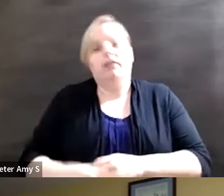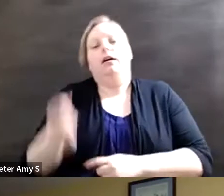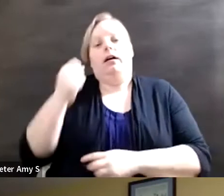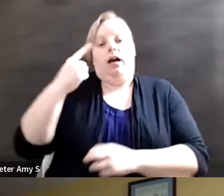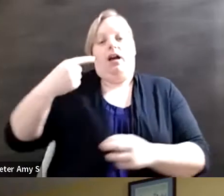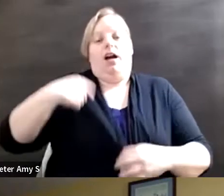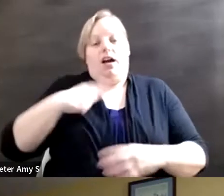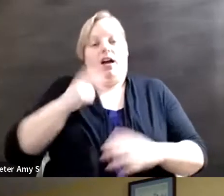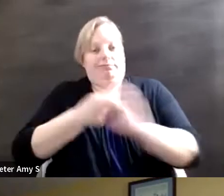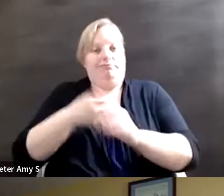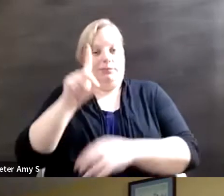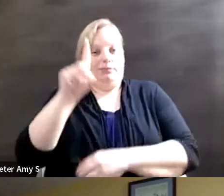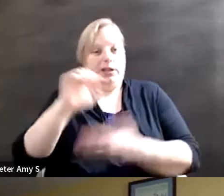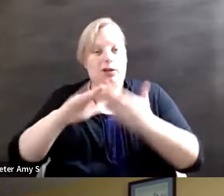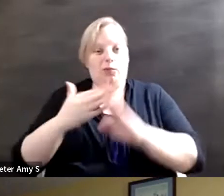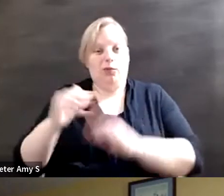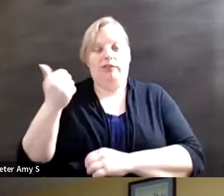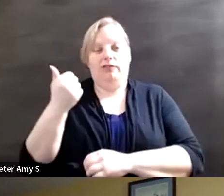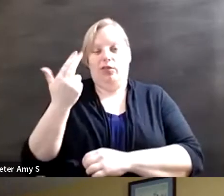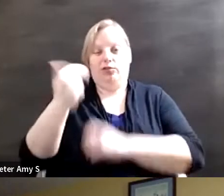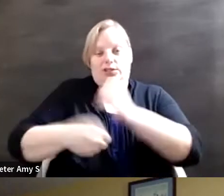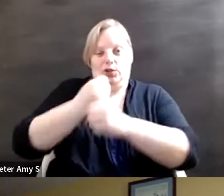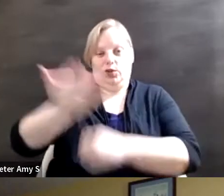and had the perspective of 18 years without and now 13 years with,